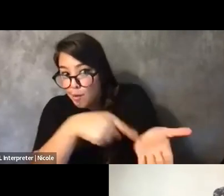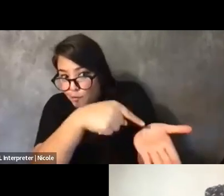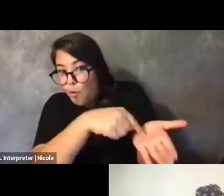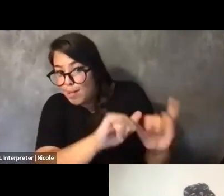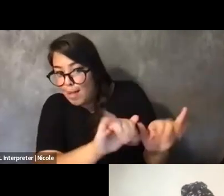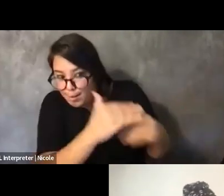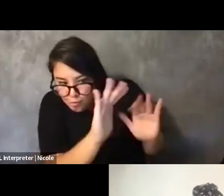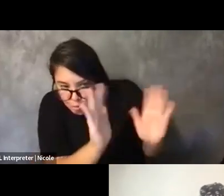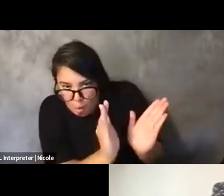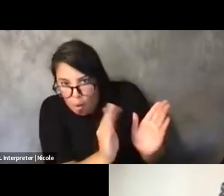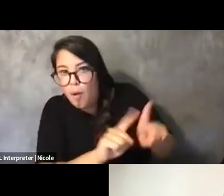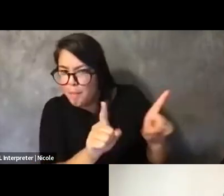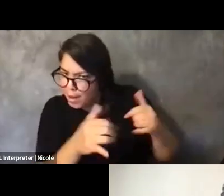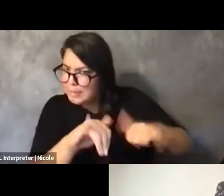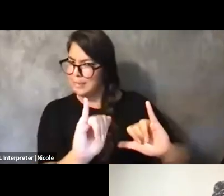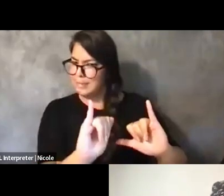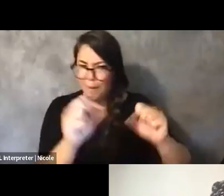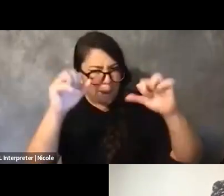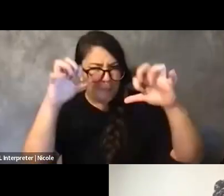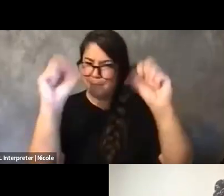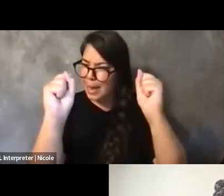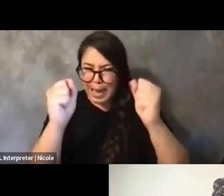you know, amazing things on a shoestring budget.